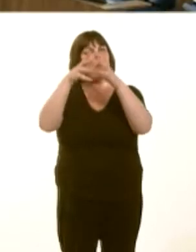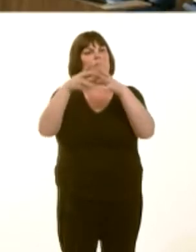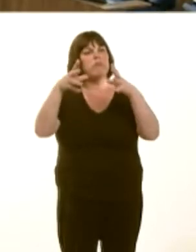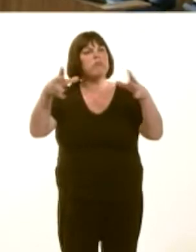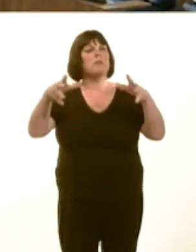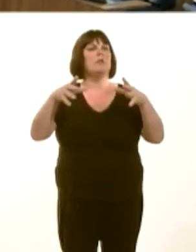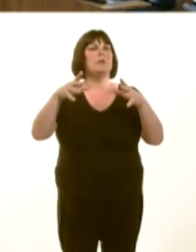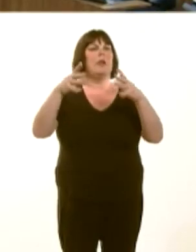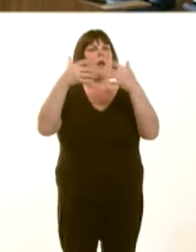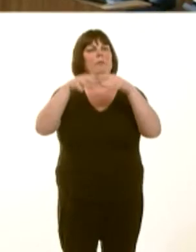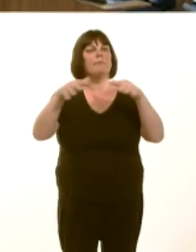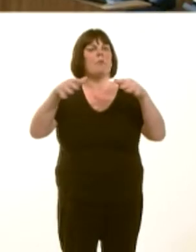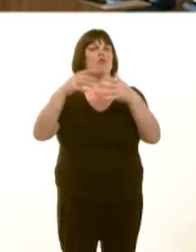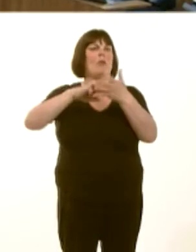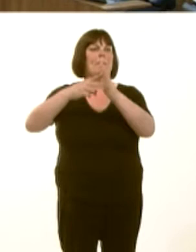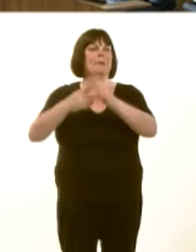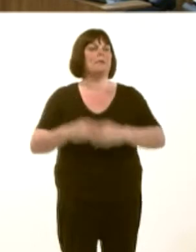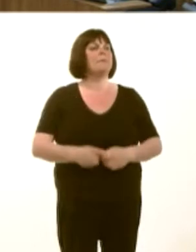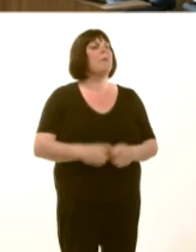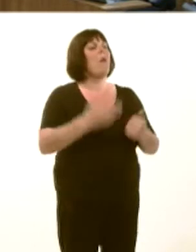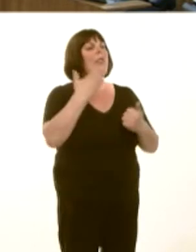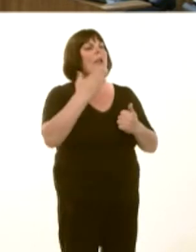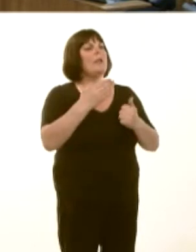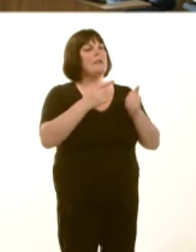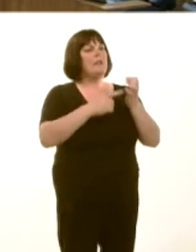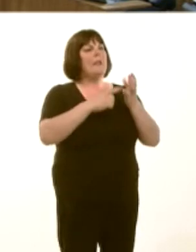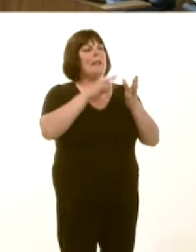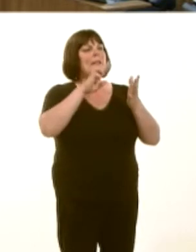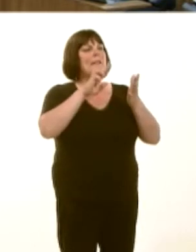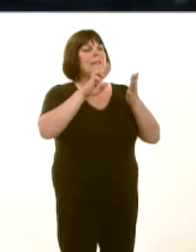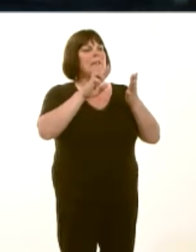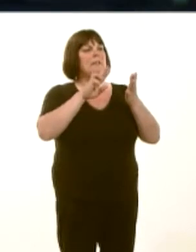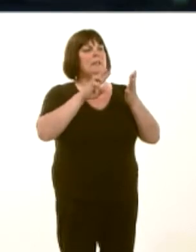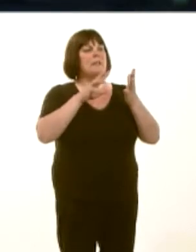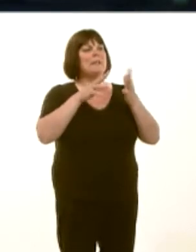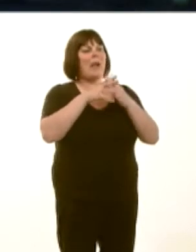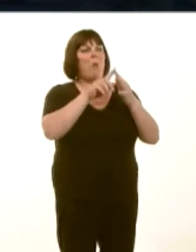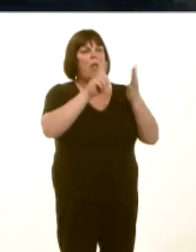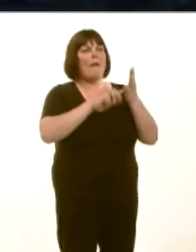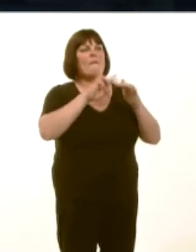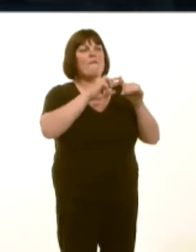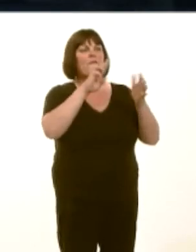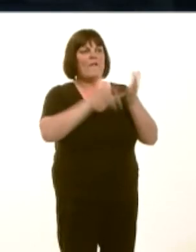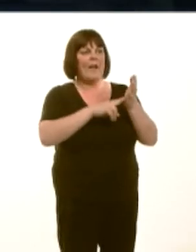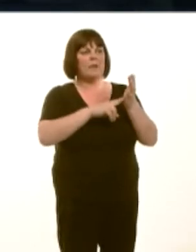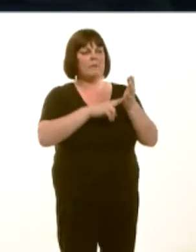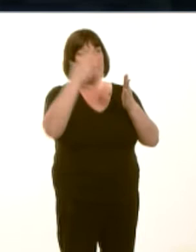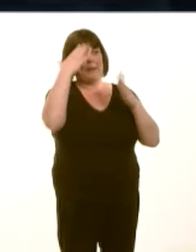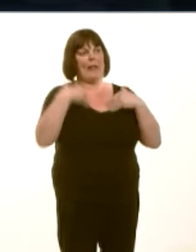In 2013, the Tawel Fan dementia ward at Ysbyty Glan Clwyd was closed, with patients transferred